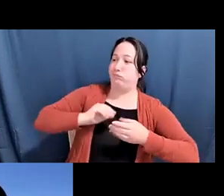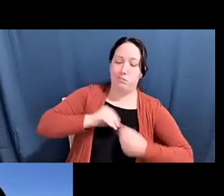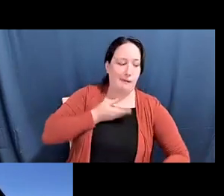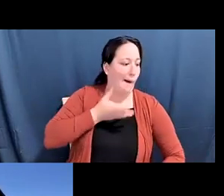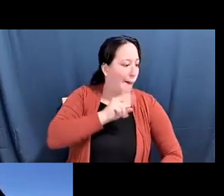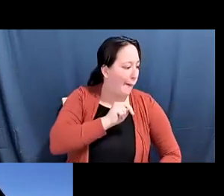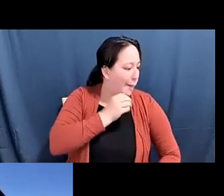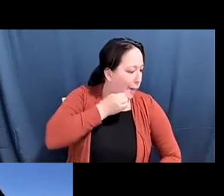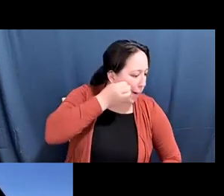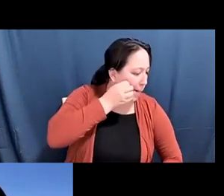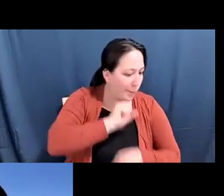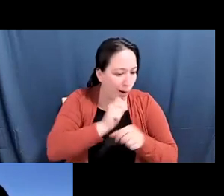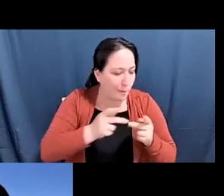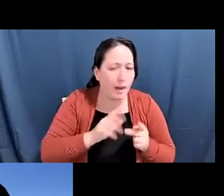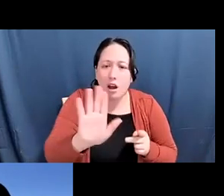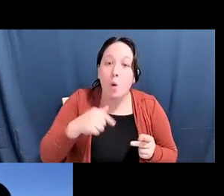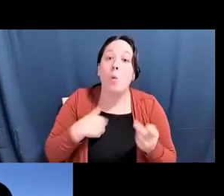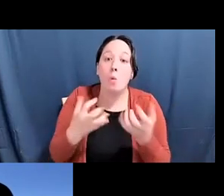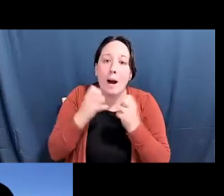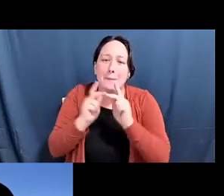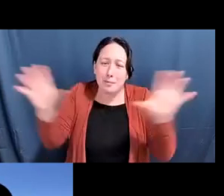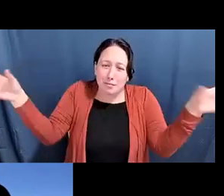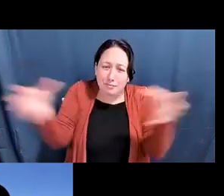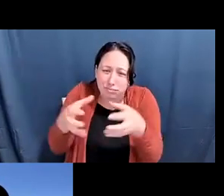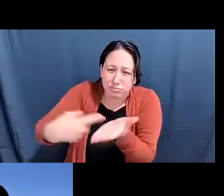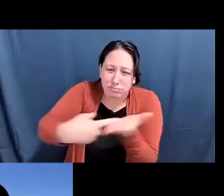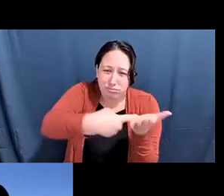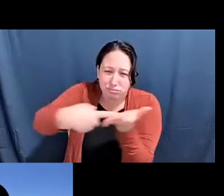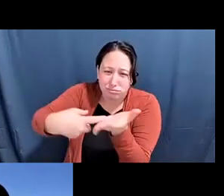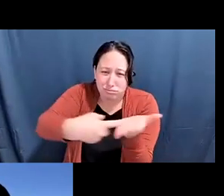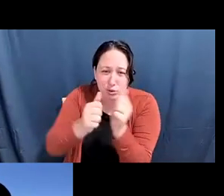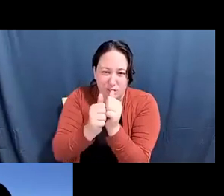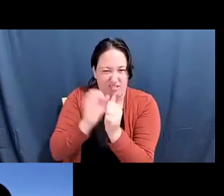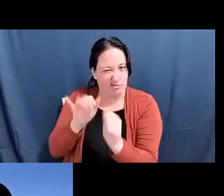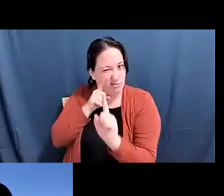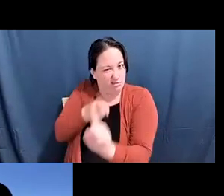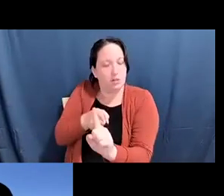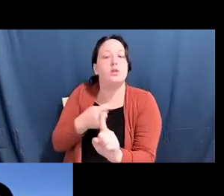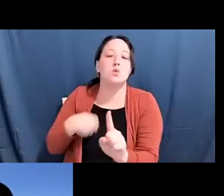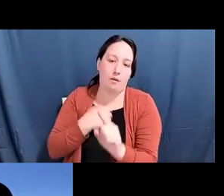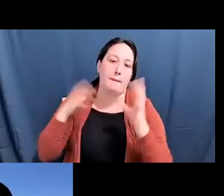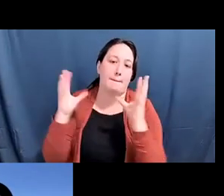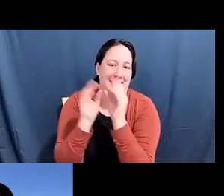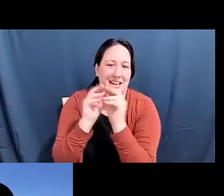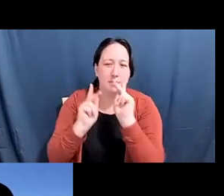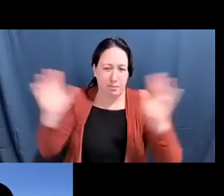Diane Fujino: We wanted people to come together in dialogue with each other, and so we had a symposium that both had public talks.